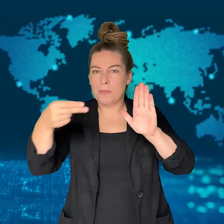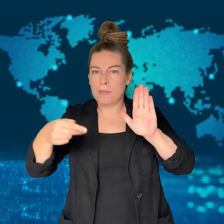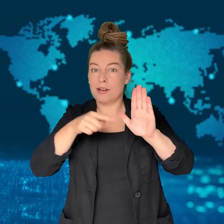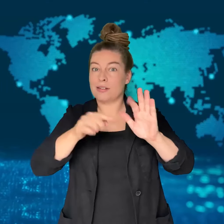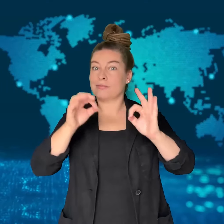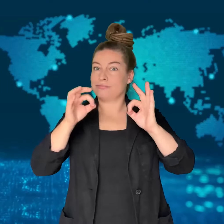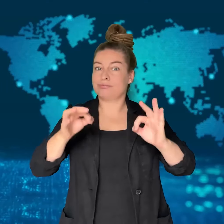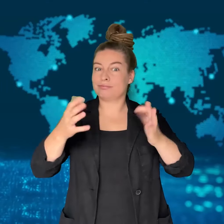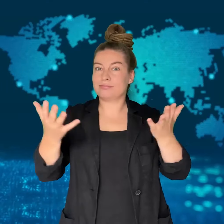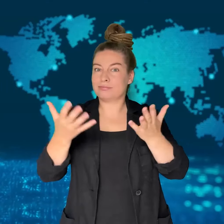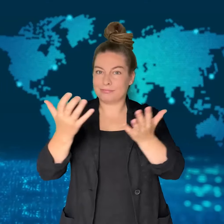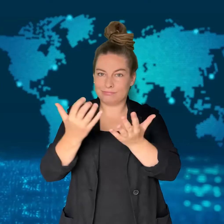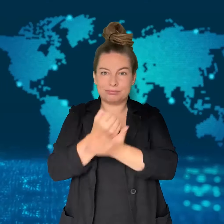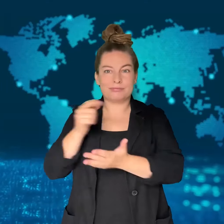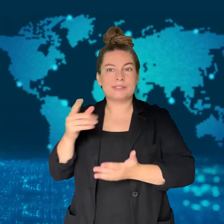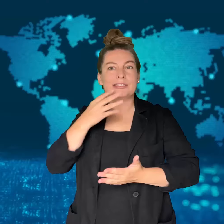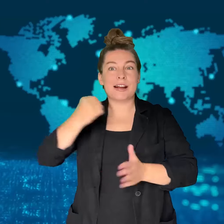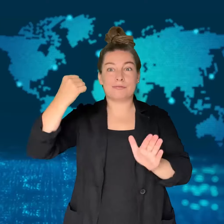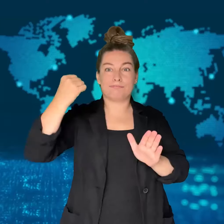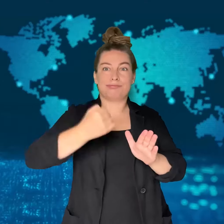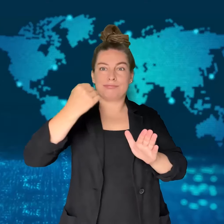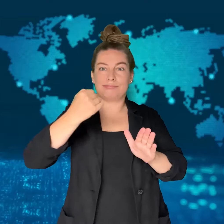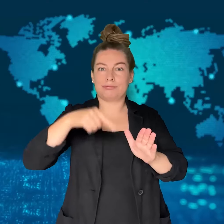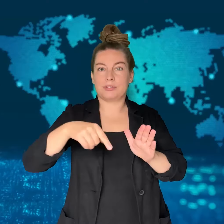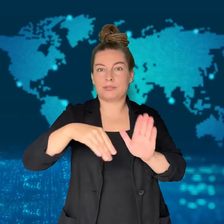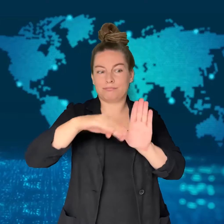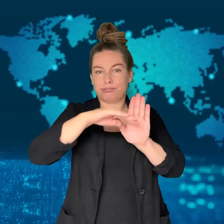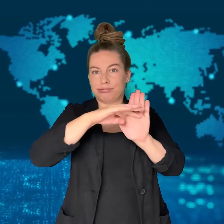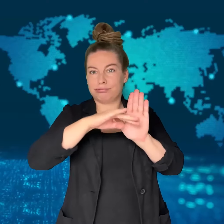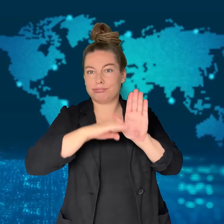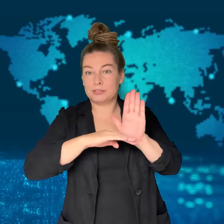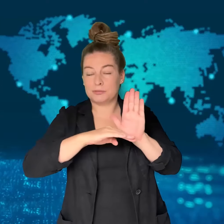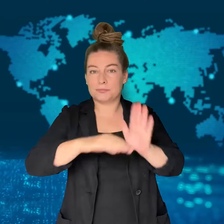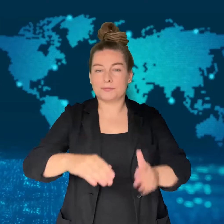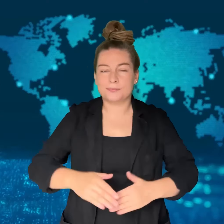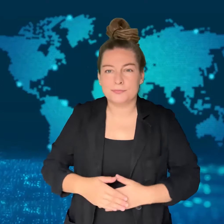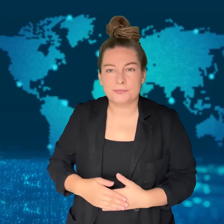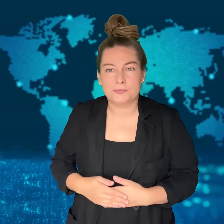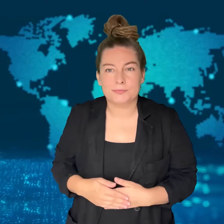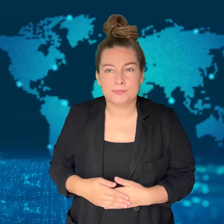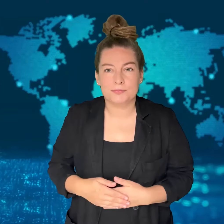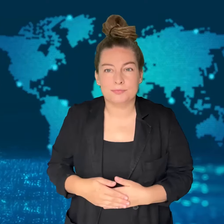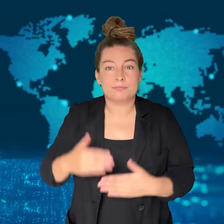in that strike.